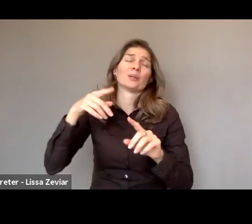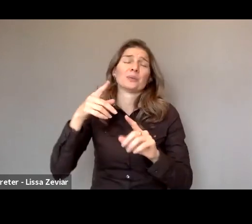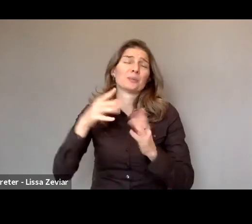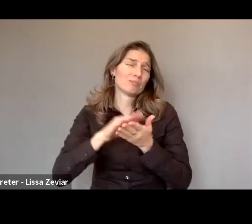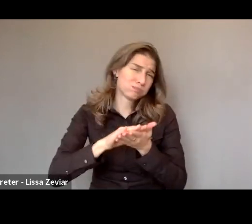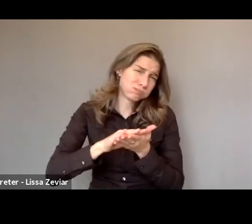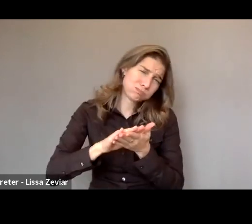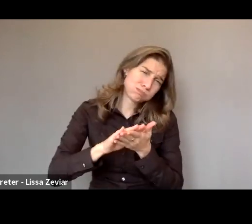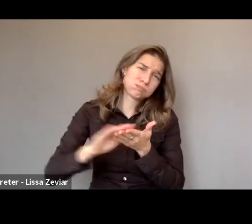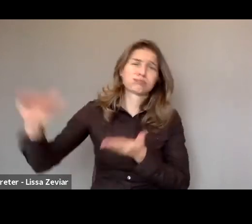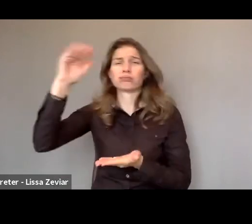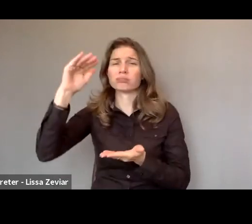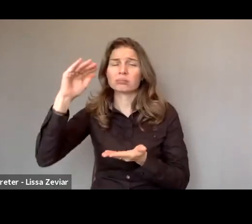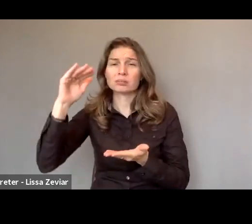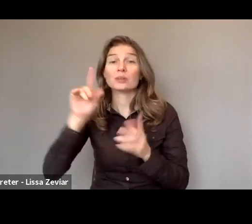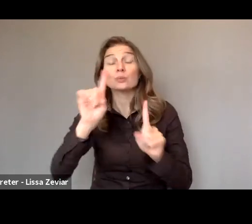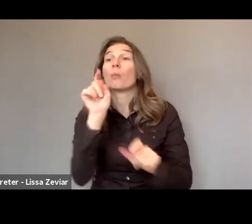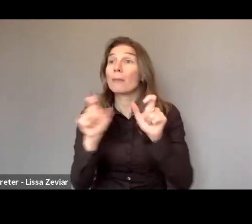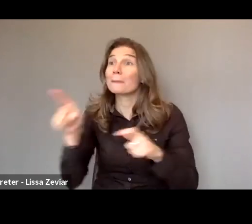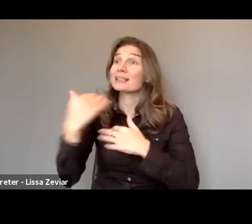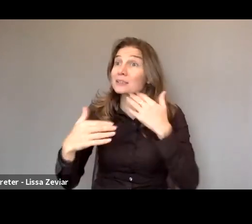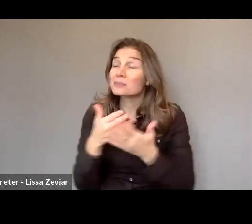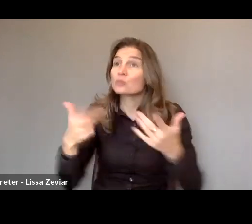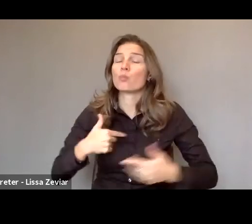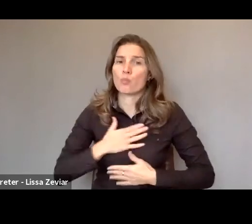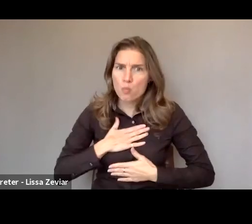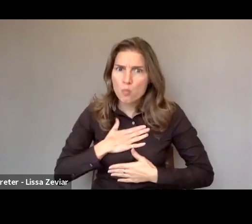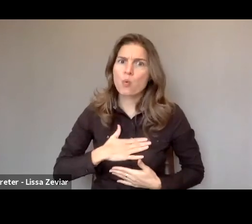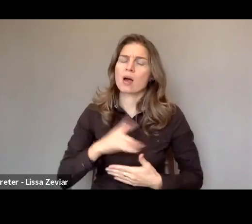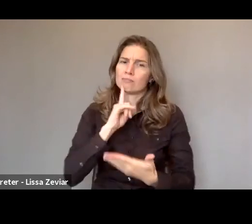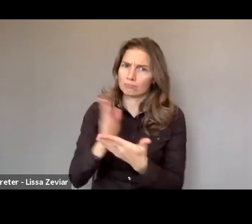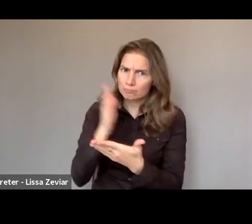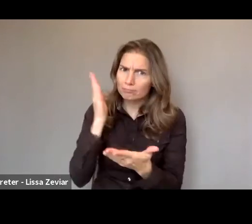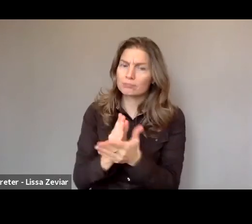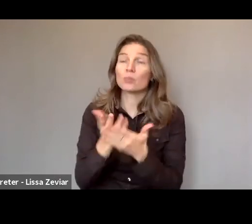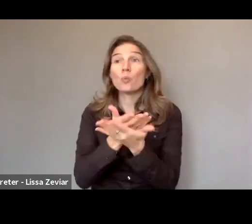of women with disabilities if we want to ensure all women in Europe are protected.